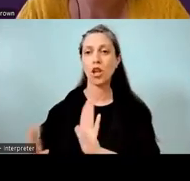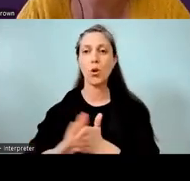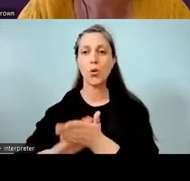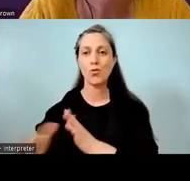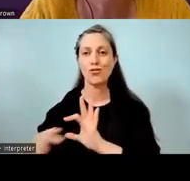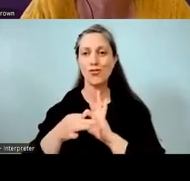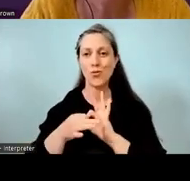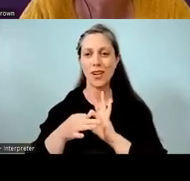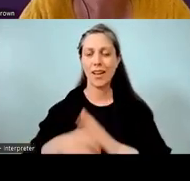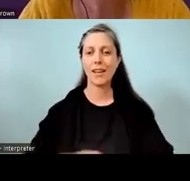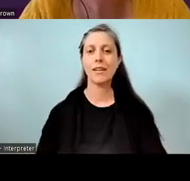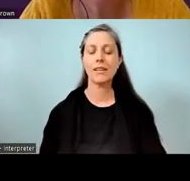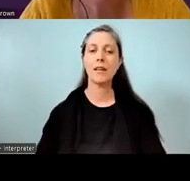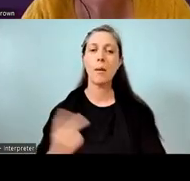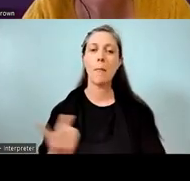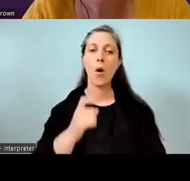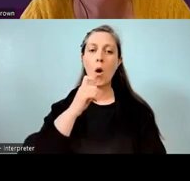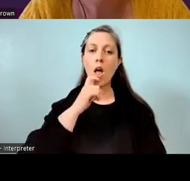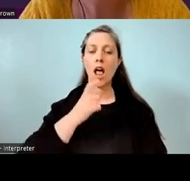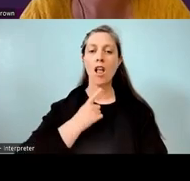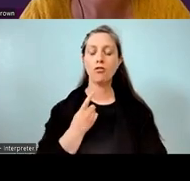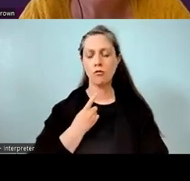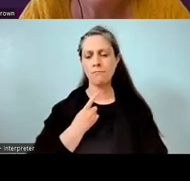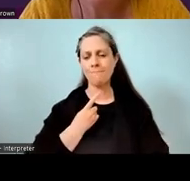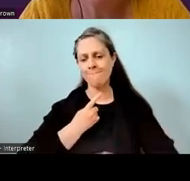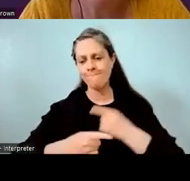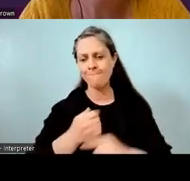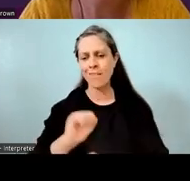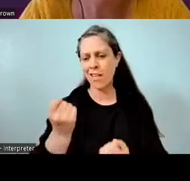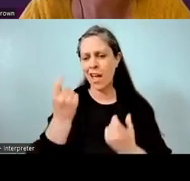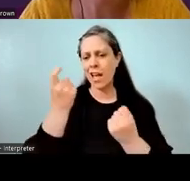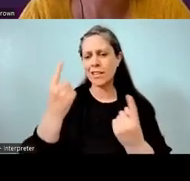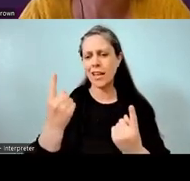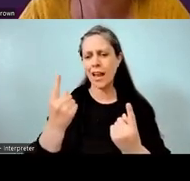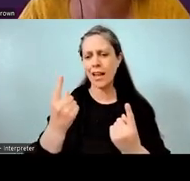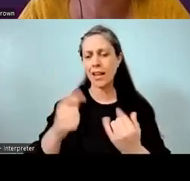and they will be exploring their understanding of the unique strengths of community,